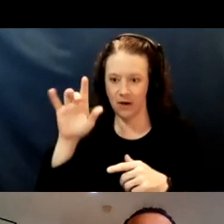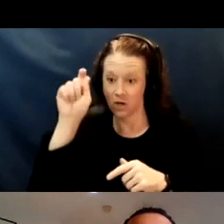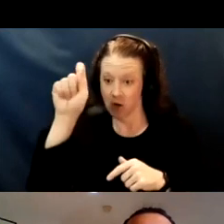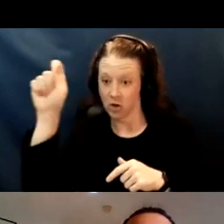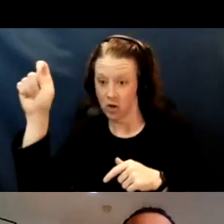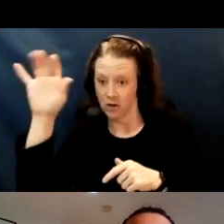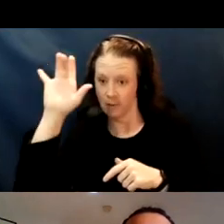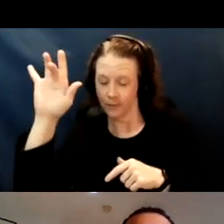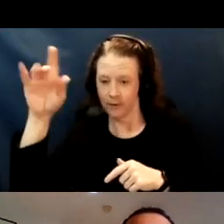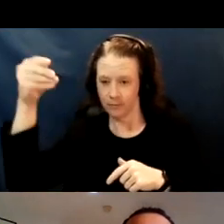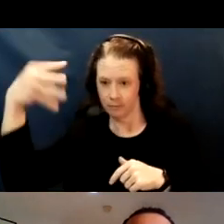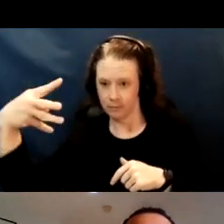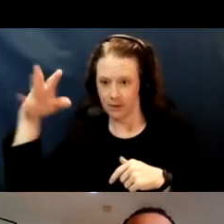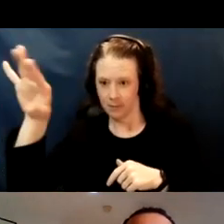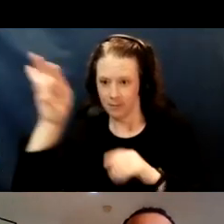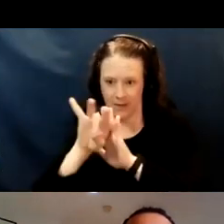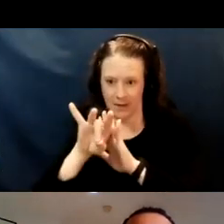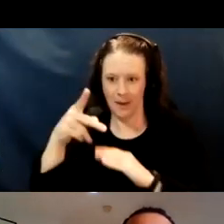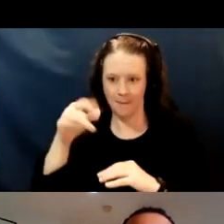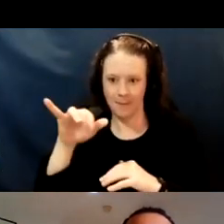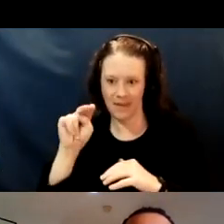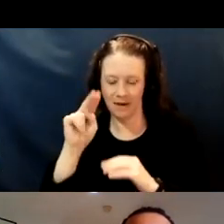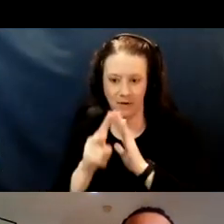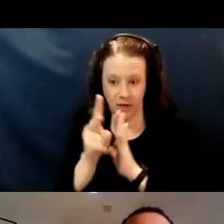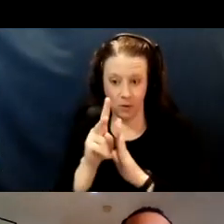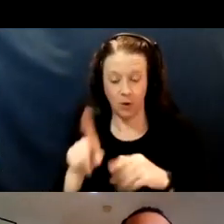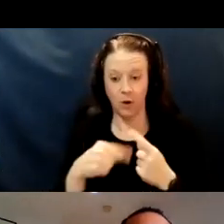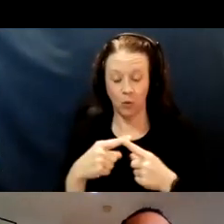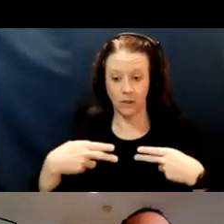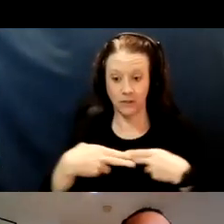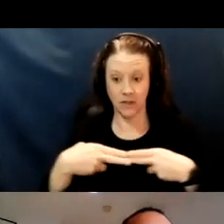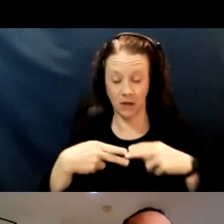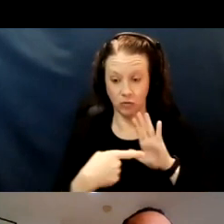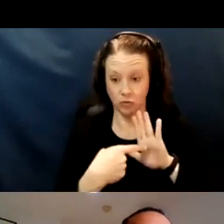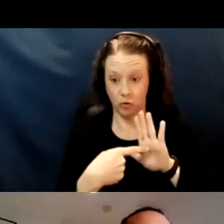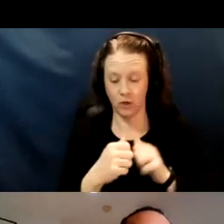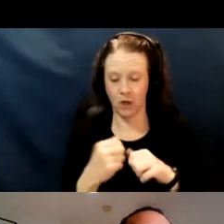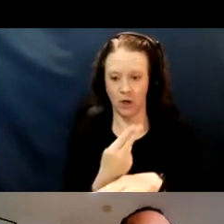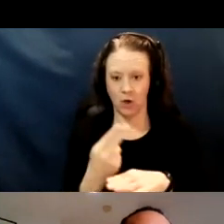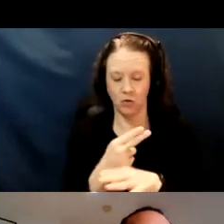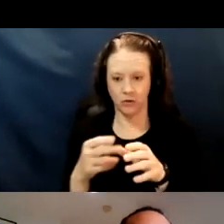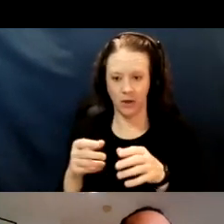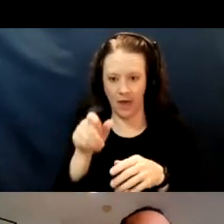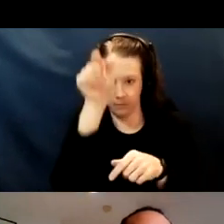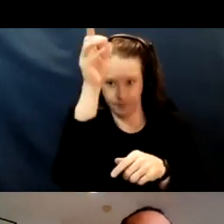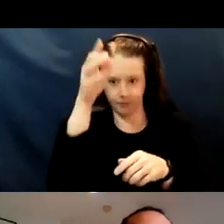and select pin video. When the slides are showing, you can use the vertical bar on the right of the slide